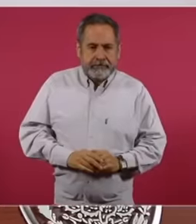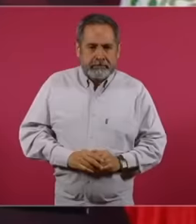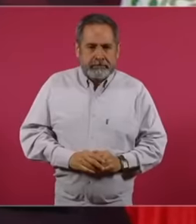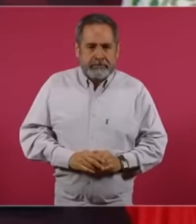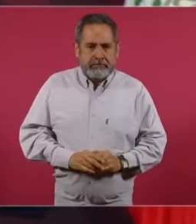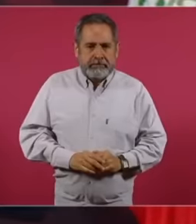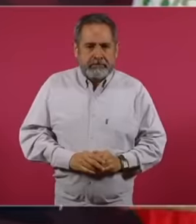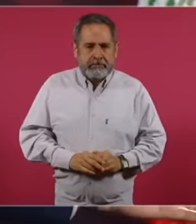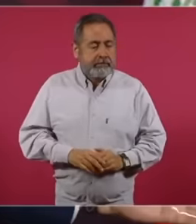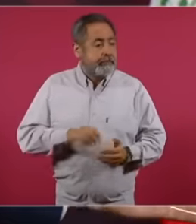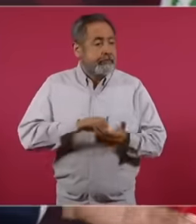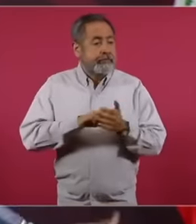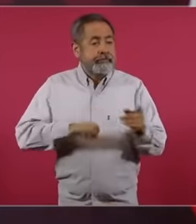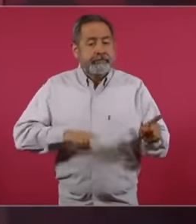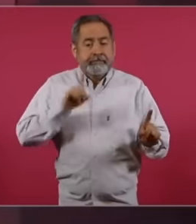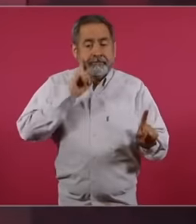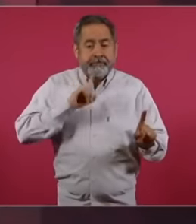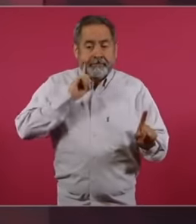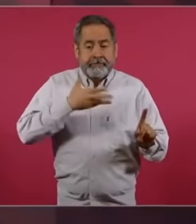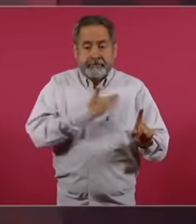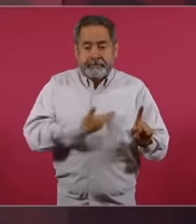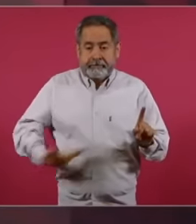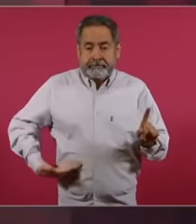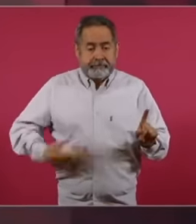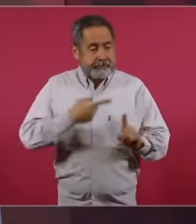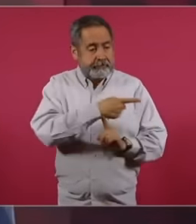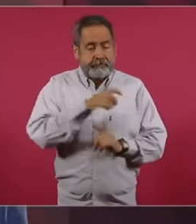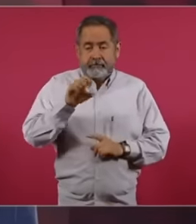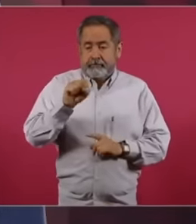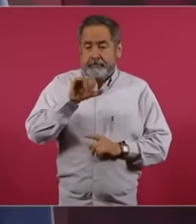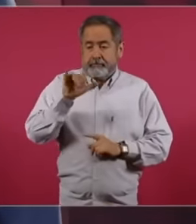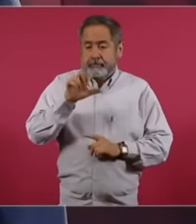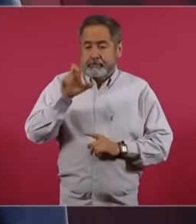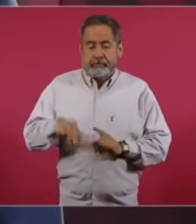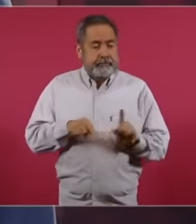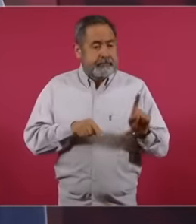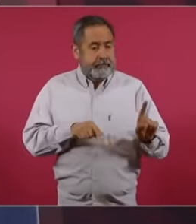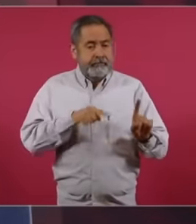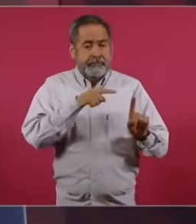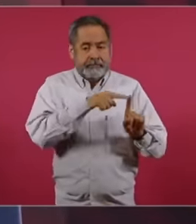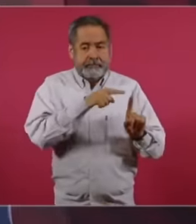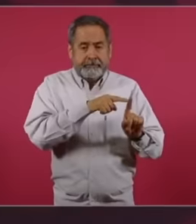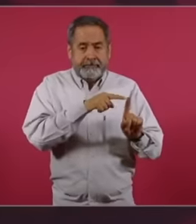president of the supreme